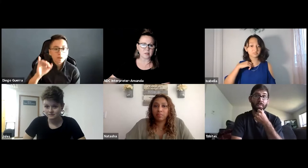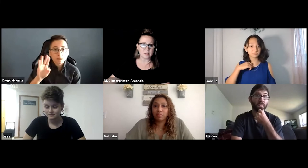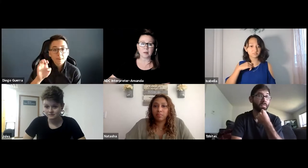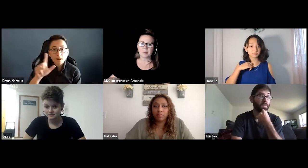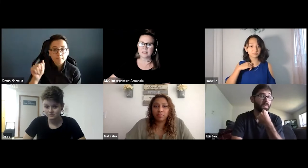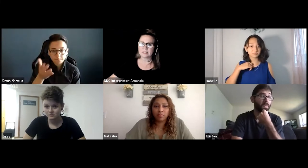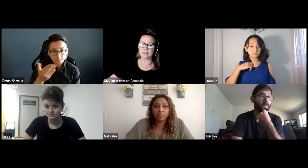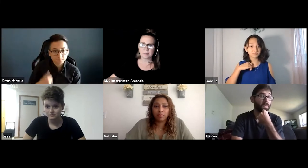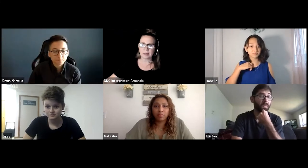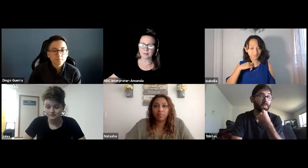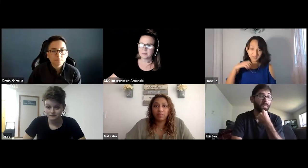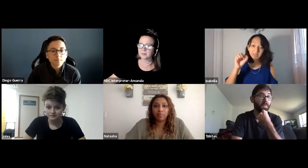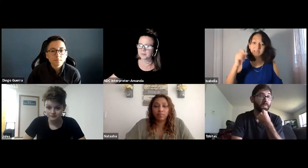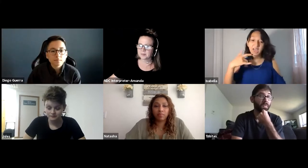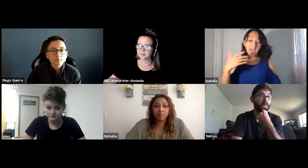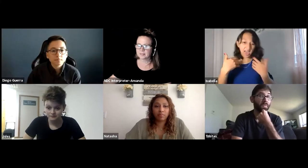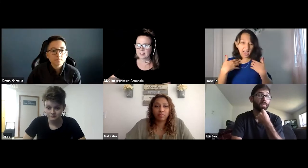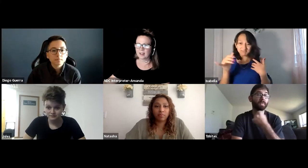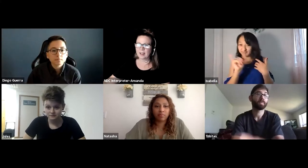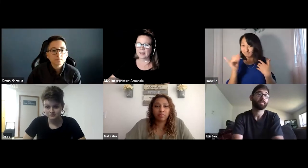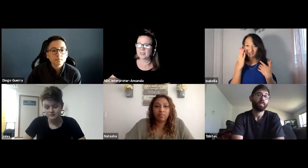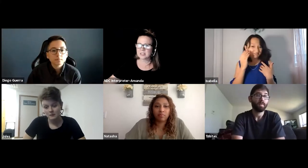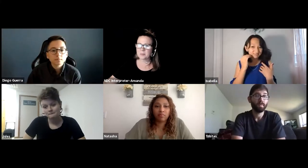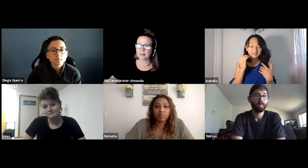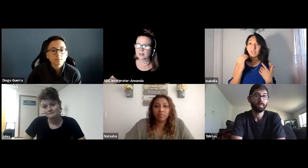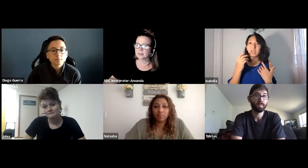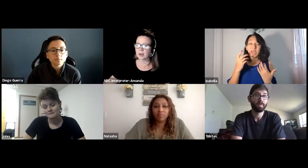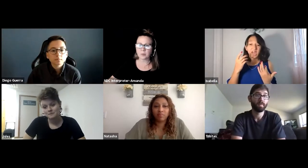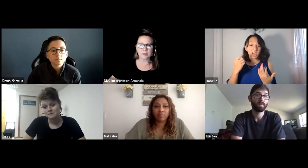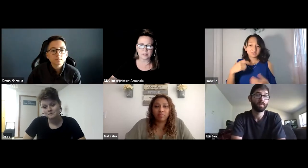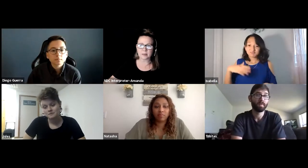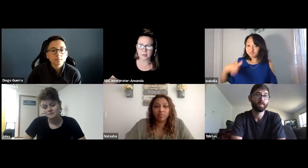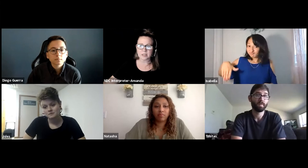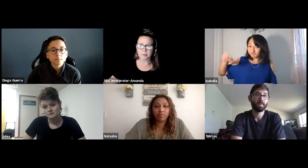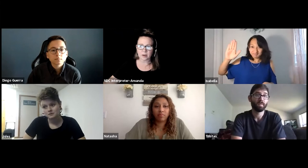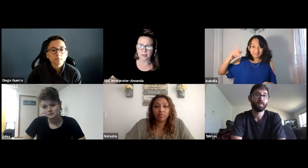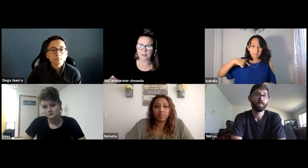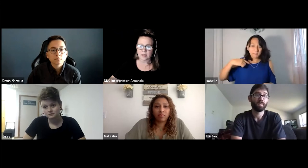Yeah, please, Isabella? Hi, yeah this is Isabella. So I had a really similar experience.